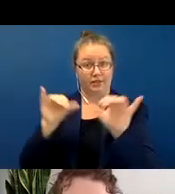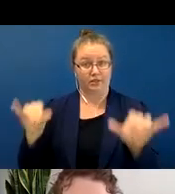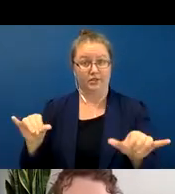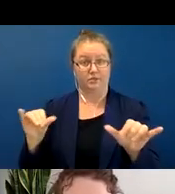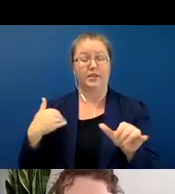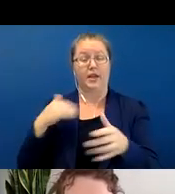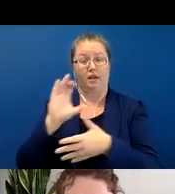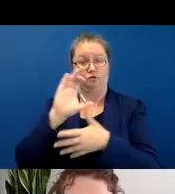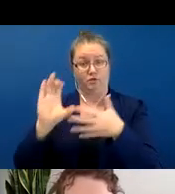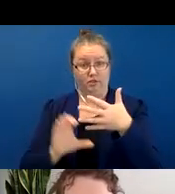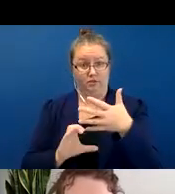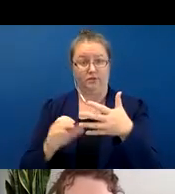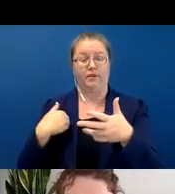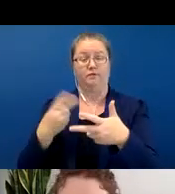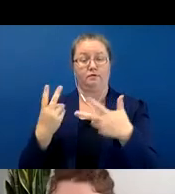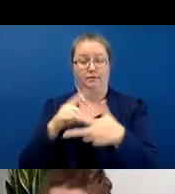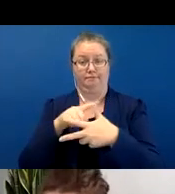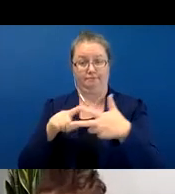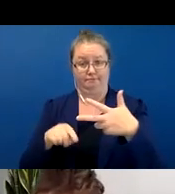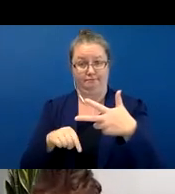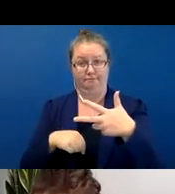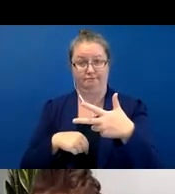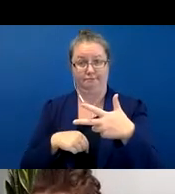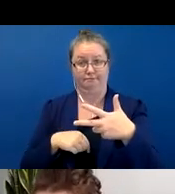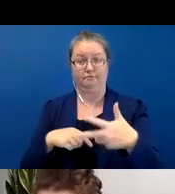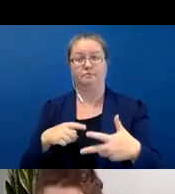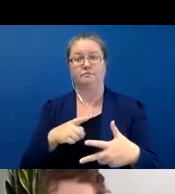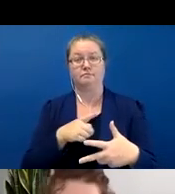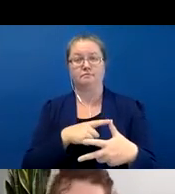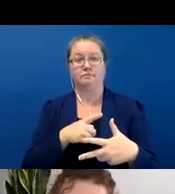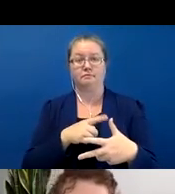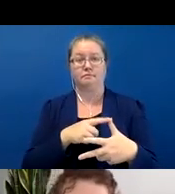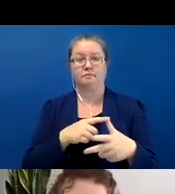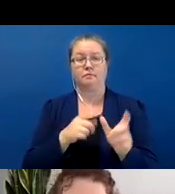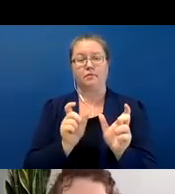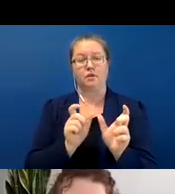three different things. One is, what is the morphological realization? And this kind of